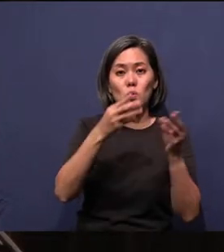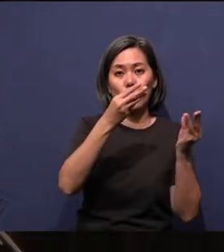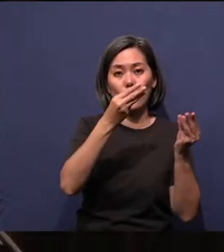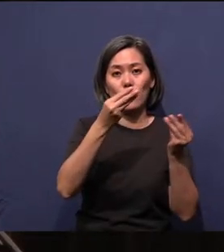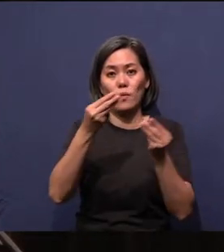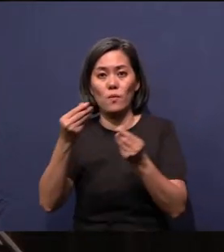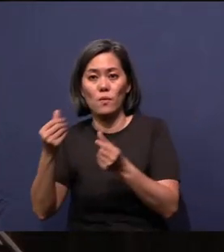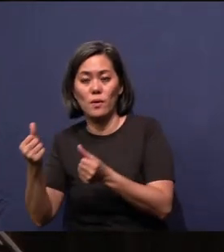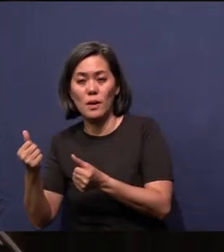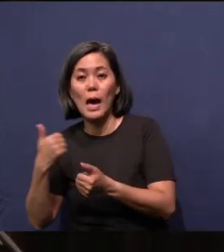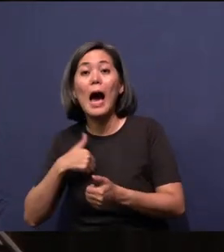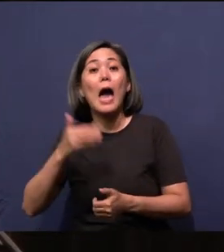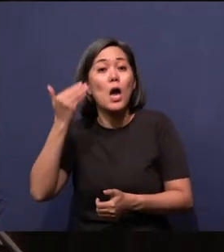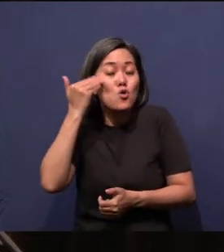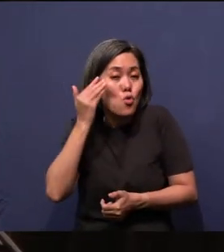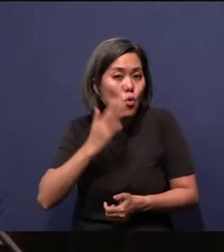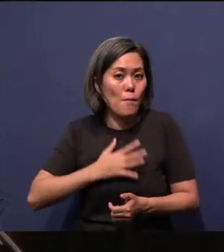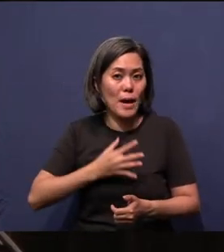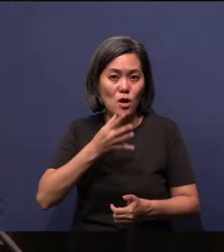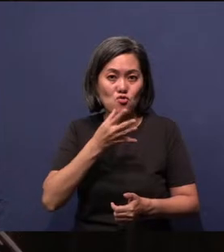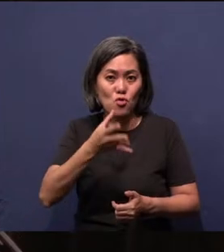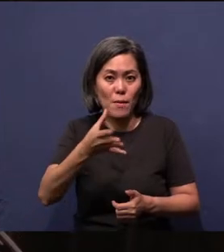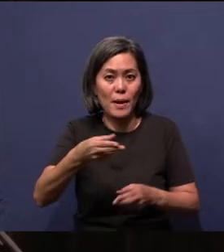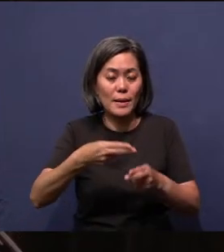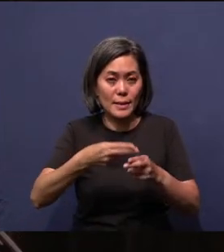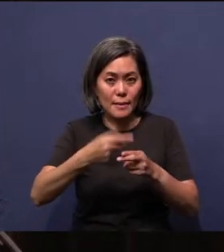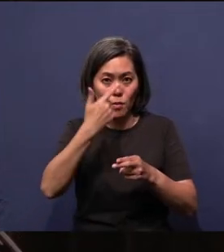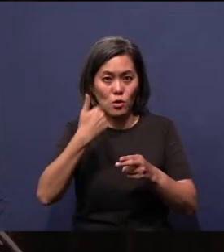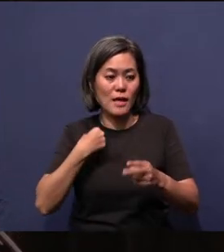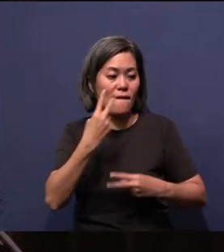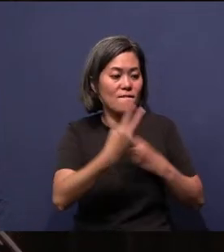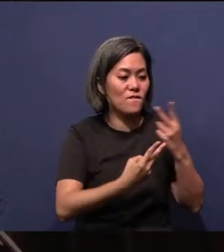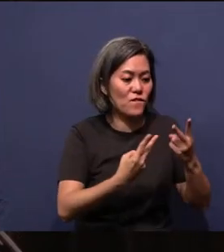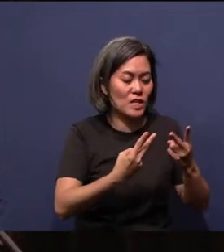know my Oma's name because I go visit her grave every year. She's next to mom,